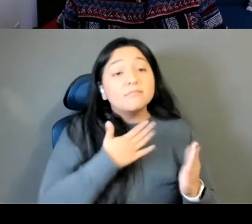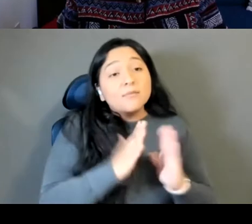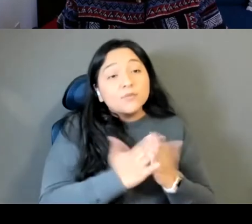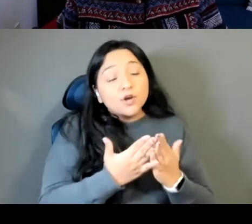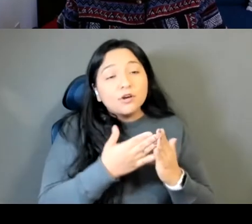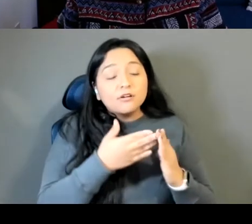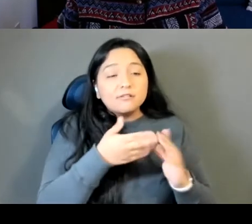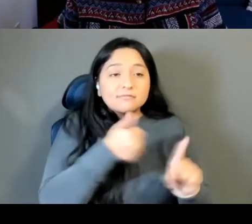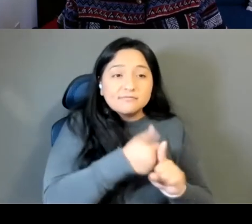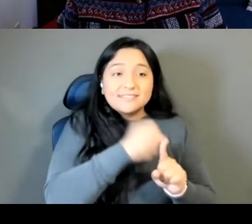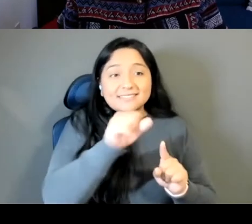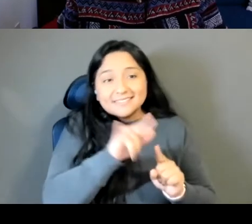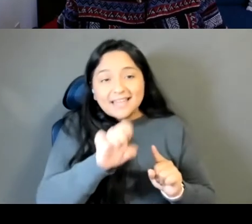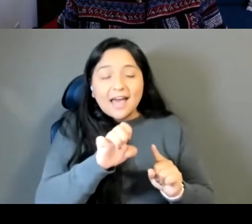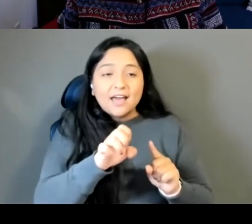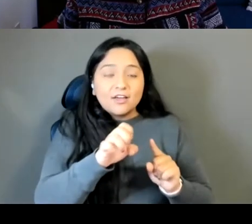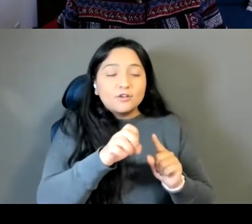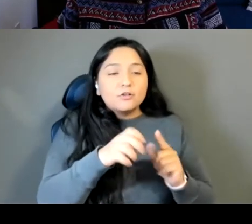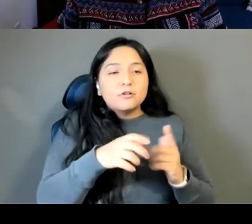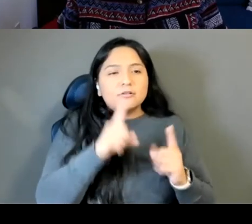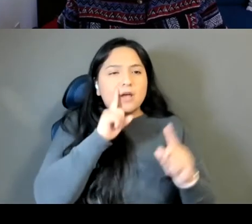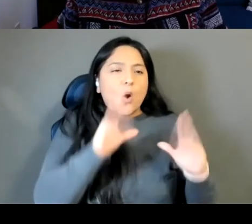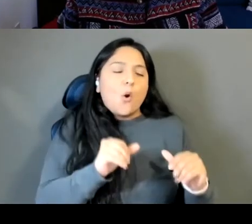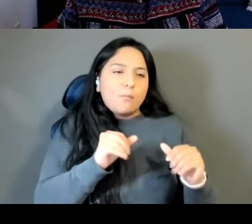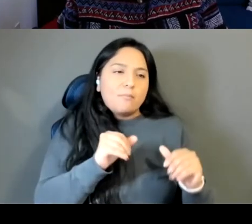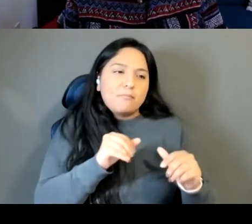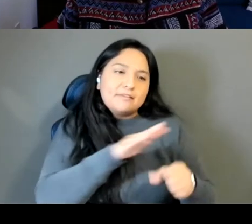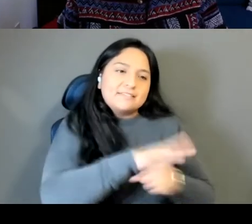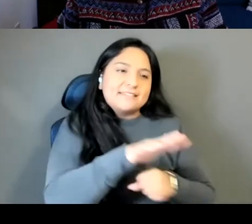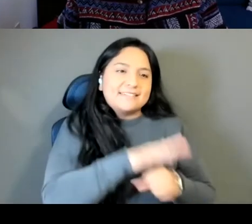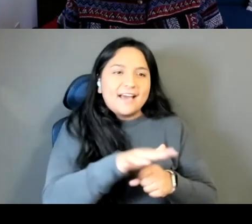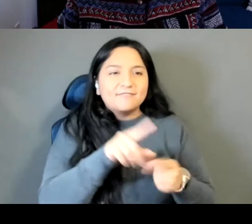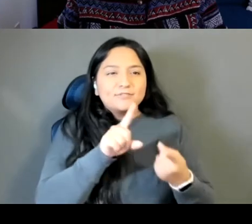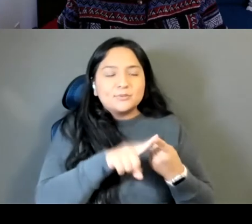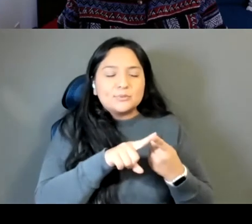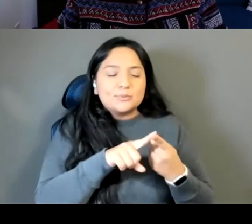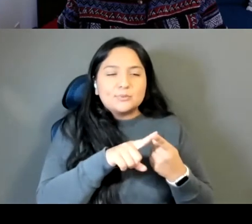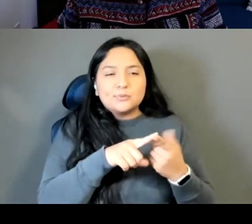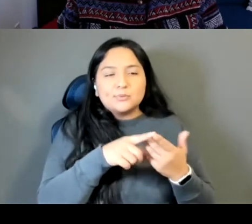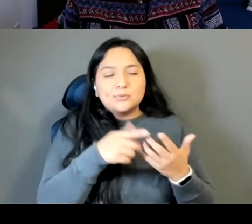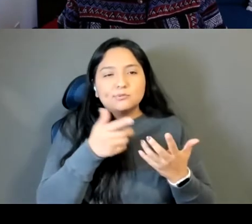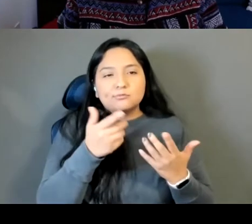was enough to kind of offset the lack of like academic research that I did because I wasn't